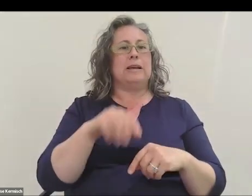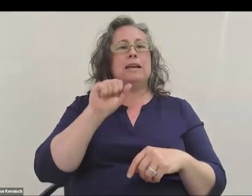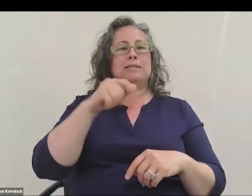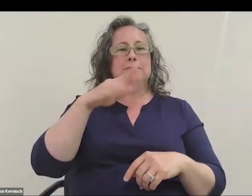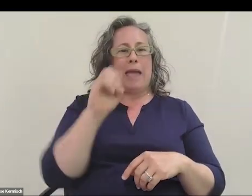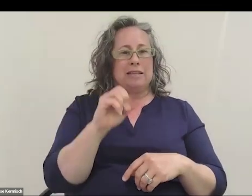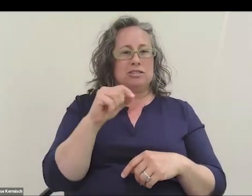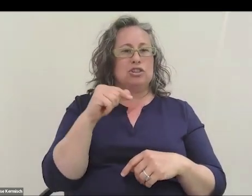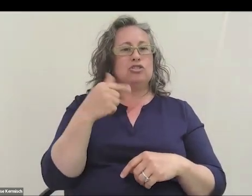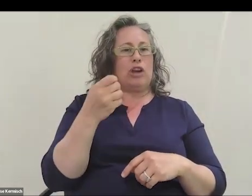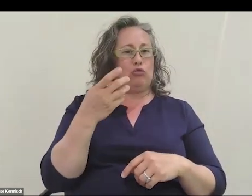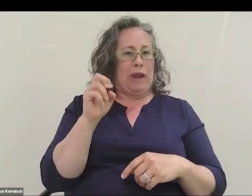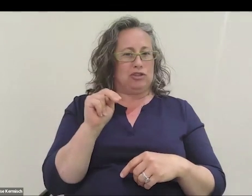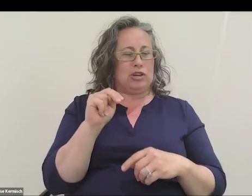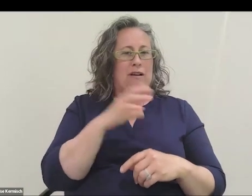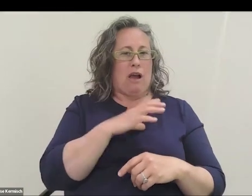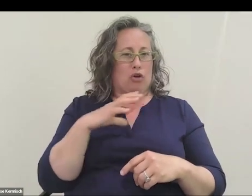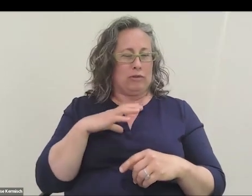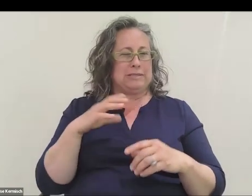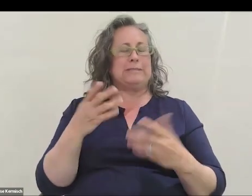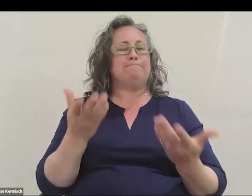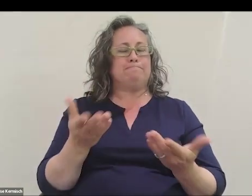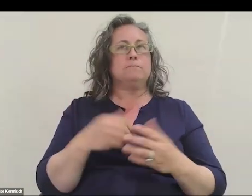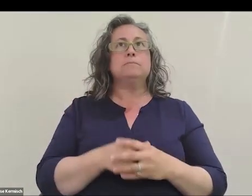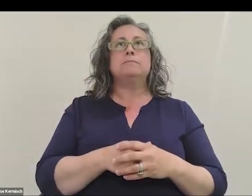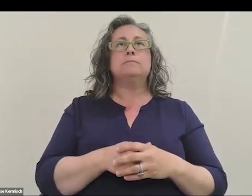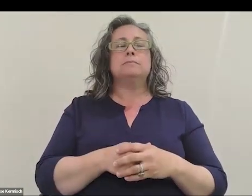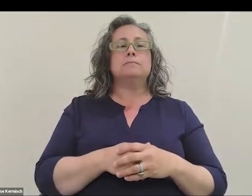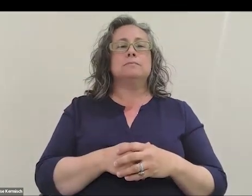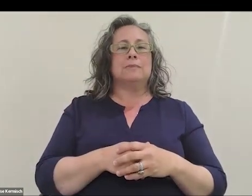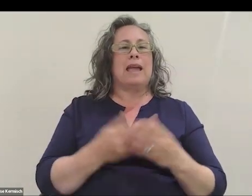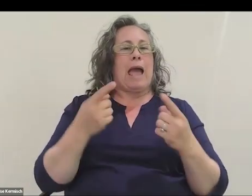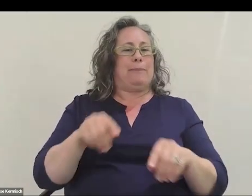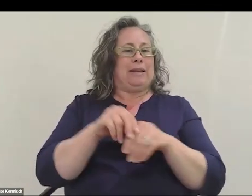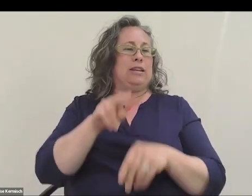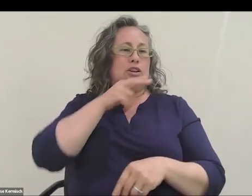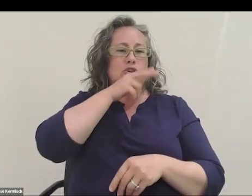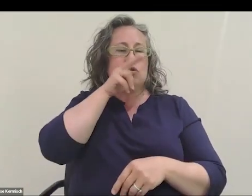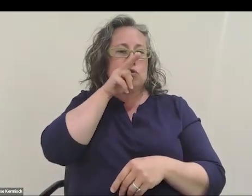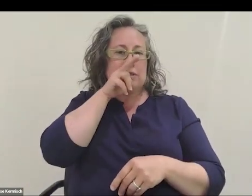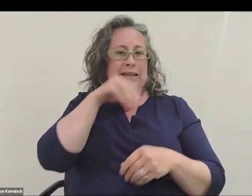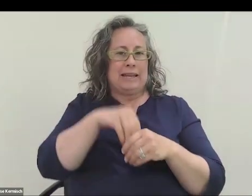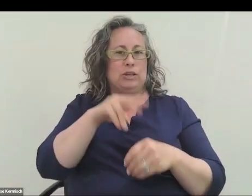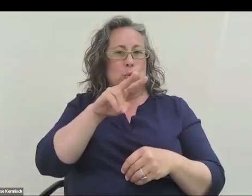which was in Houston in 2002. I got a little scholarship to come to the US